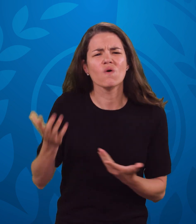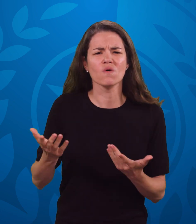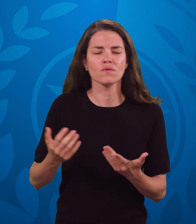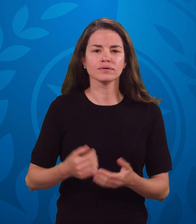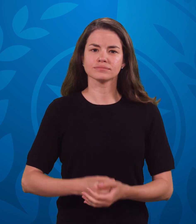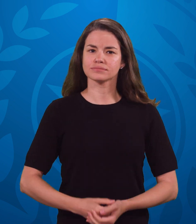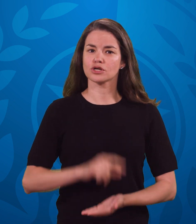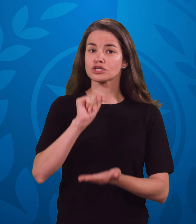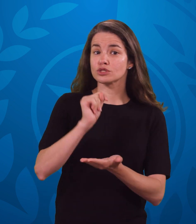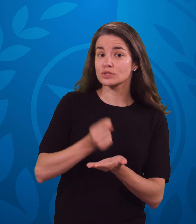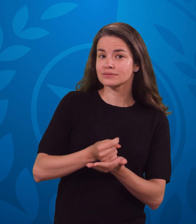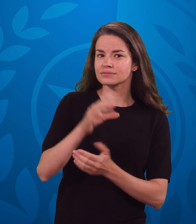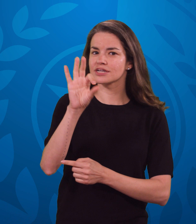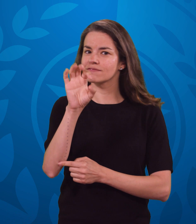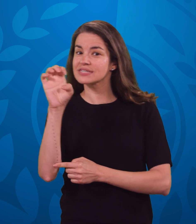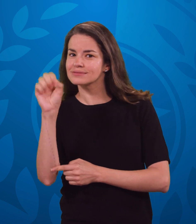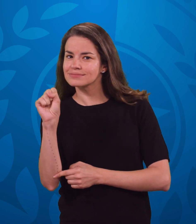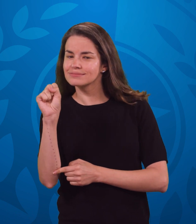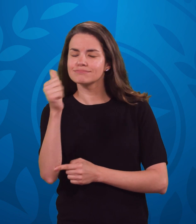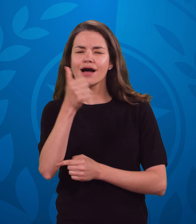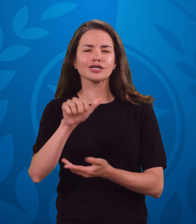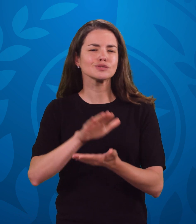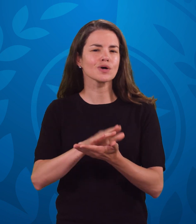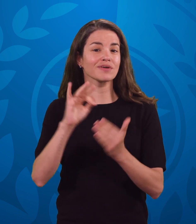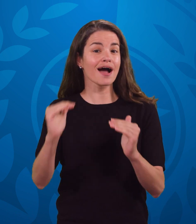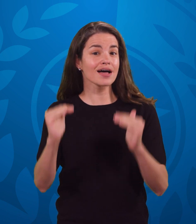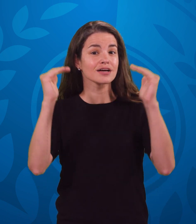The waiver is for tuition and tuition-based fees